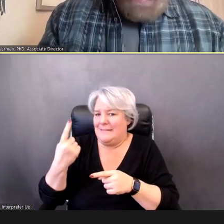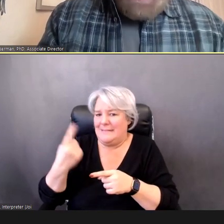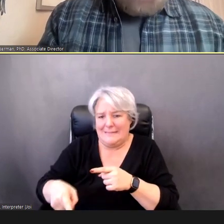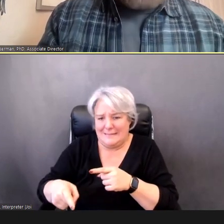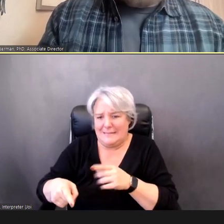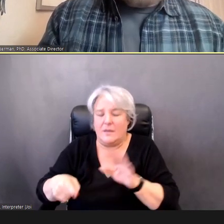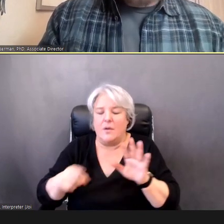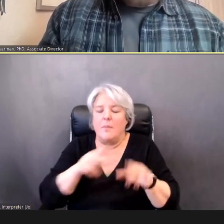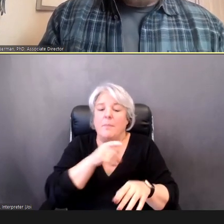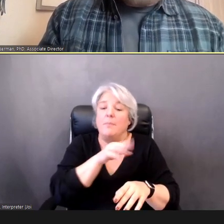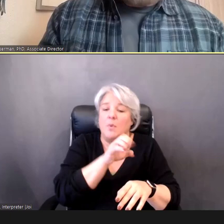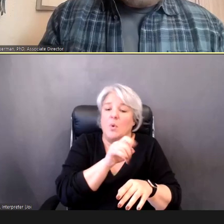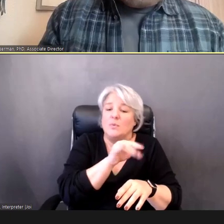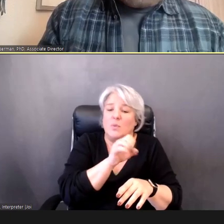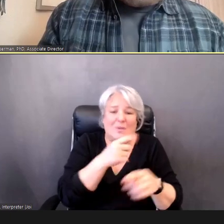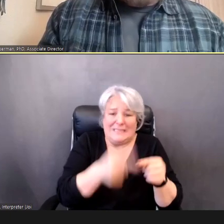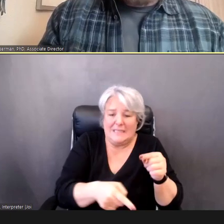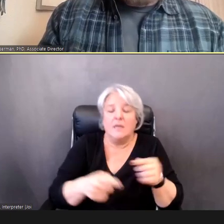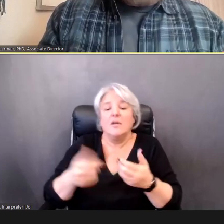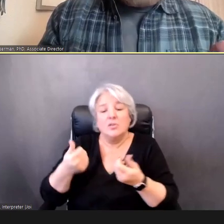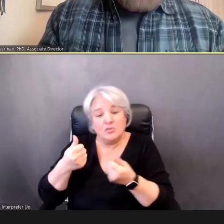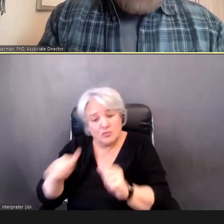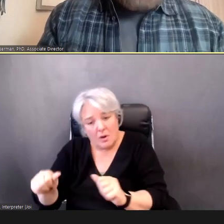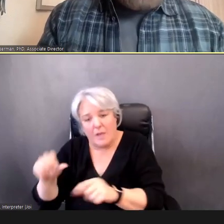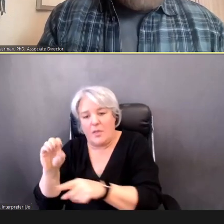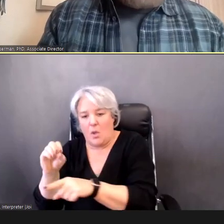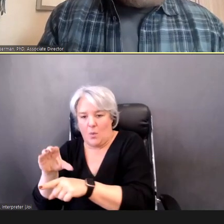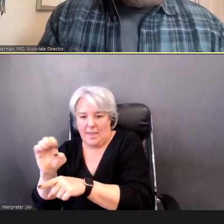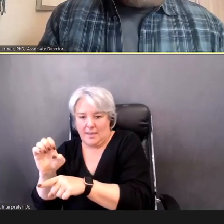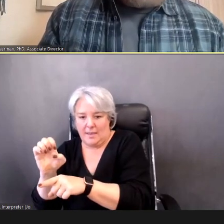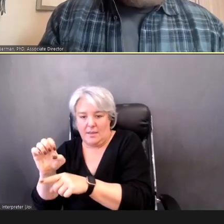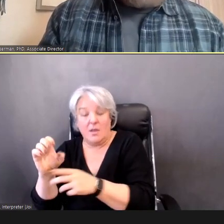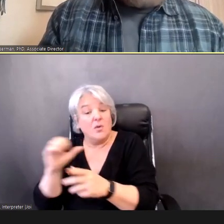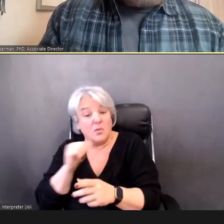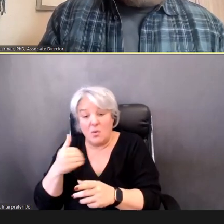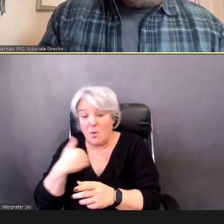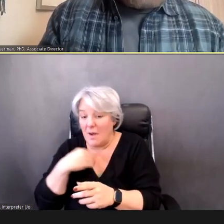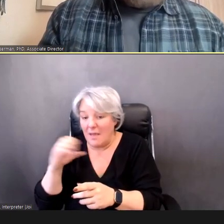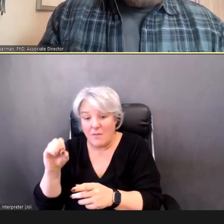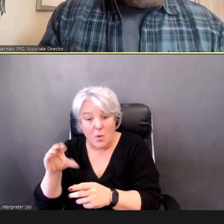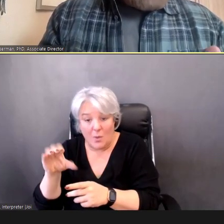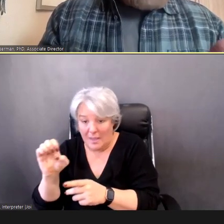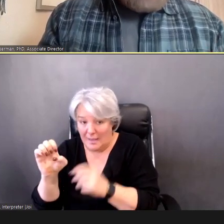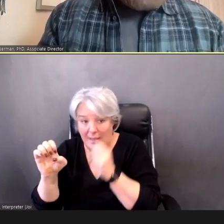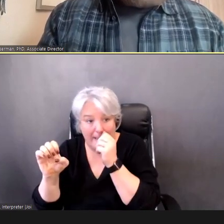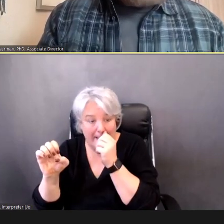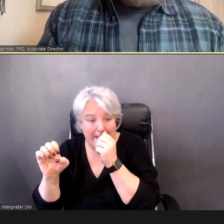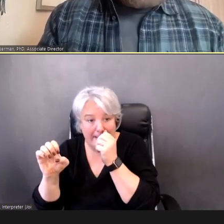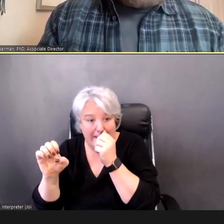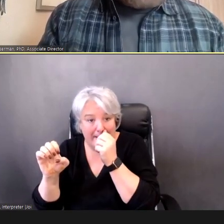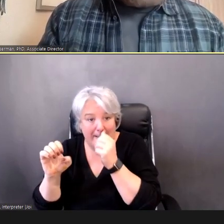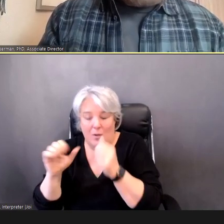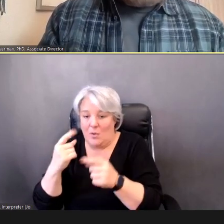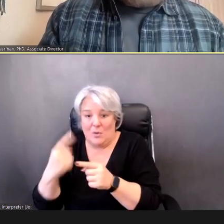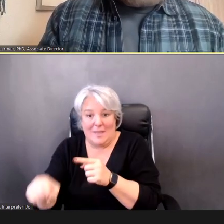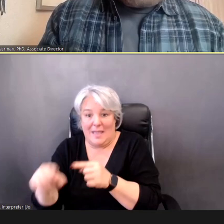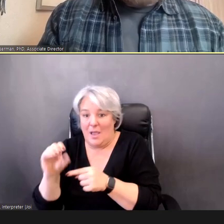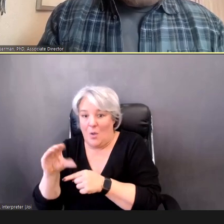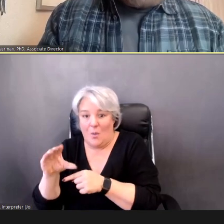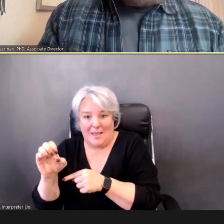appropriate, and if you don't have OAE screening available -- or are unable to do OAE screening, then you would make a referral to